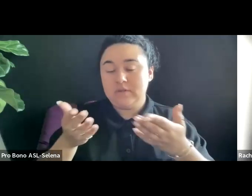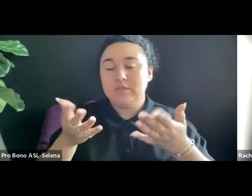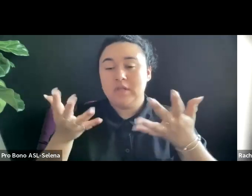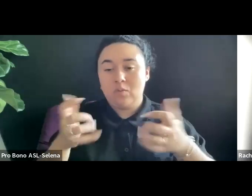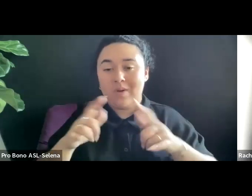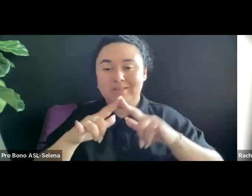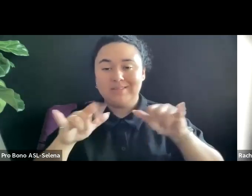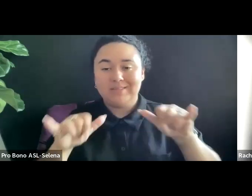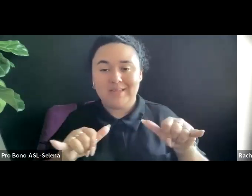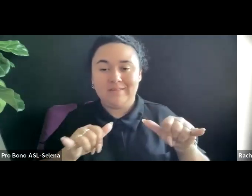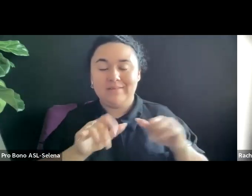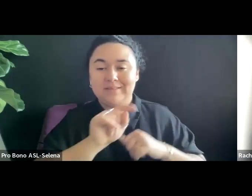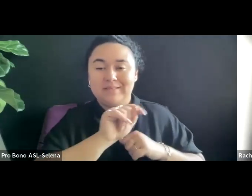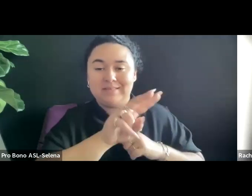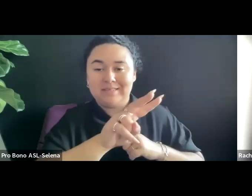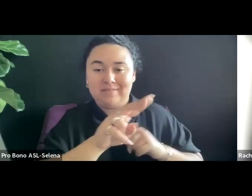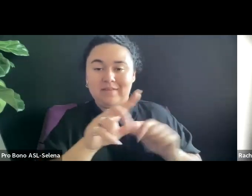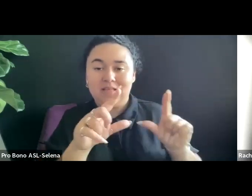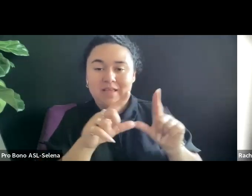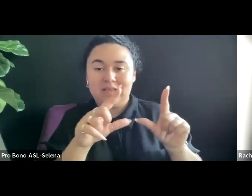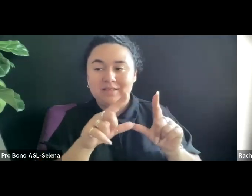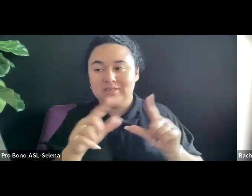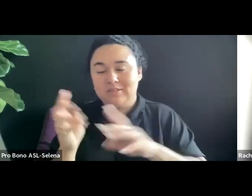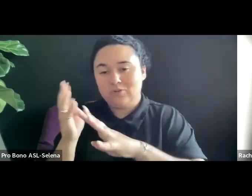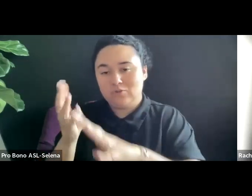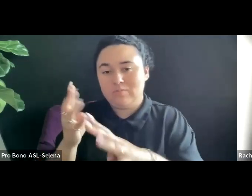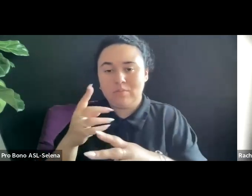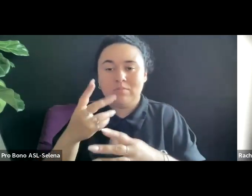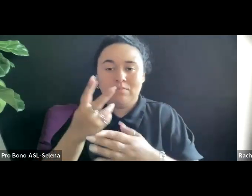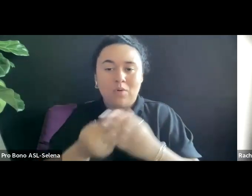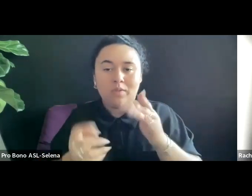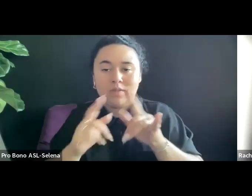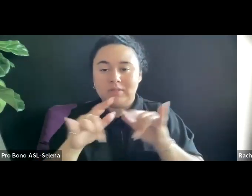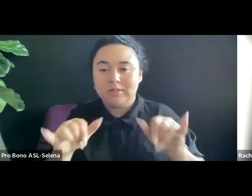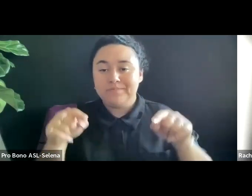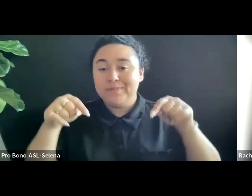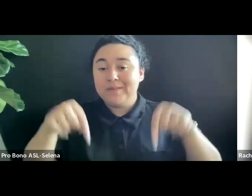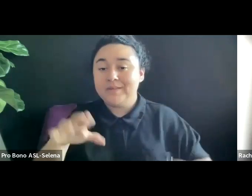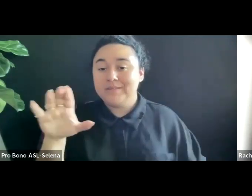LICENSE. FOR INSTANCE, HERE THE CBC HAS A SERVICE CALLED JAM.